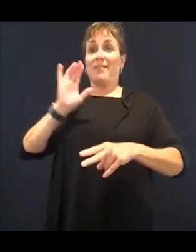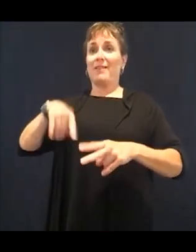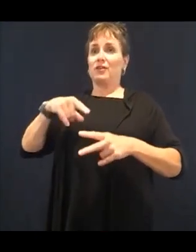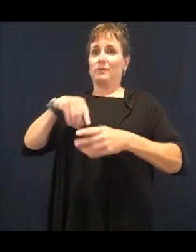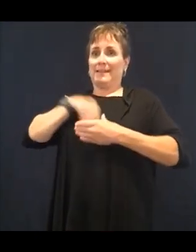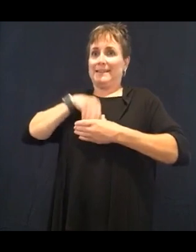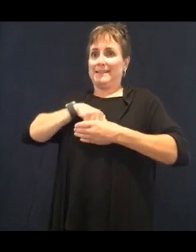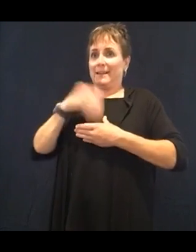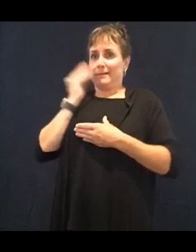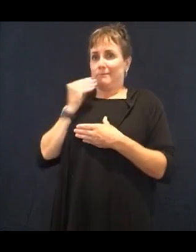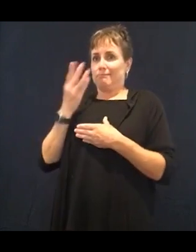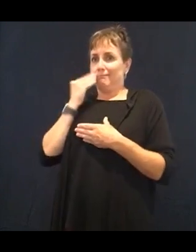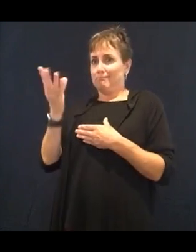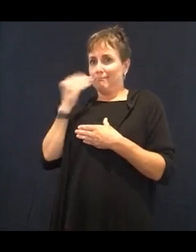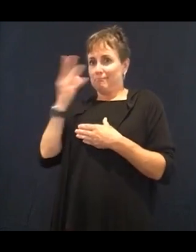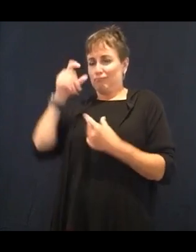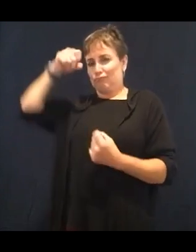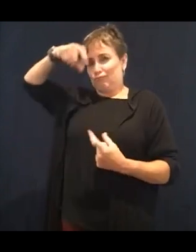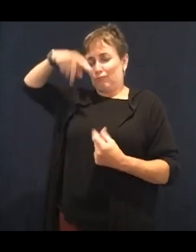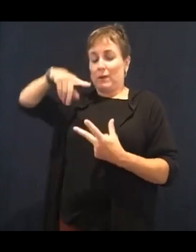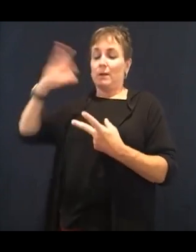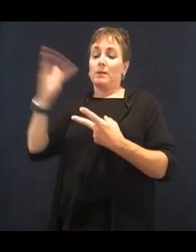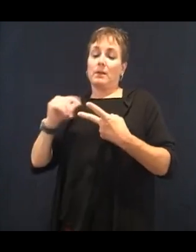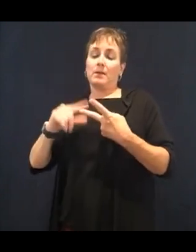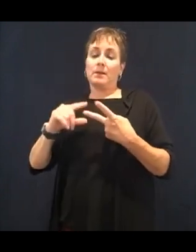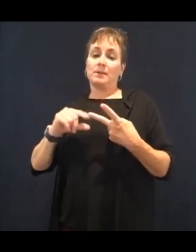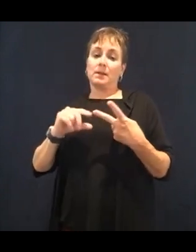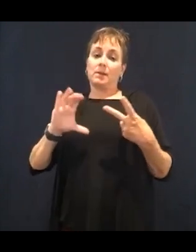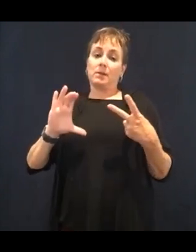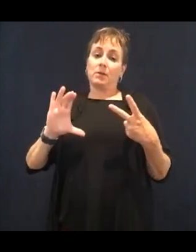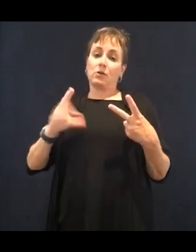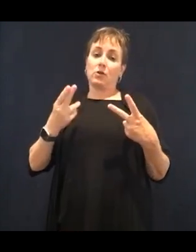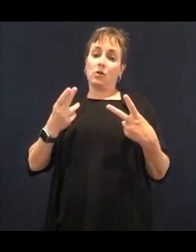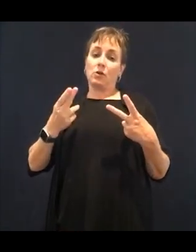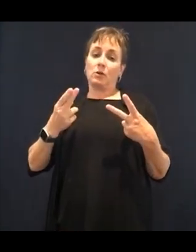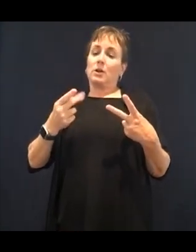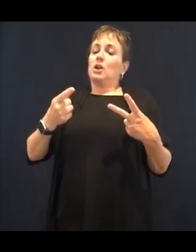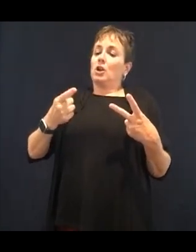It's "hangry." It says, I'm hungry. I want more. It's very demanding.